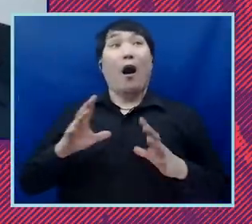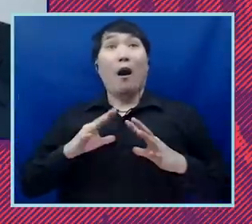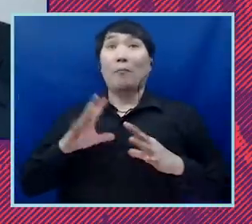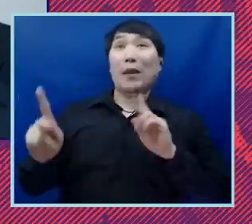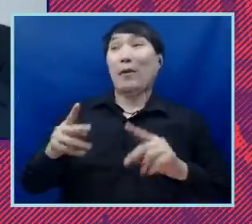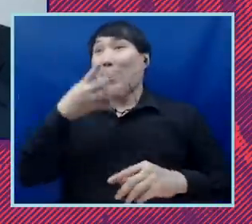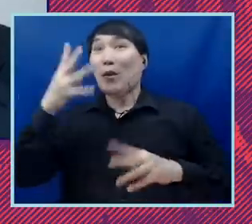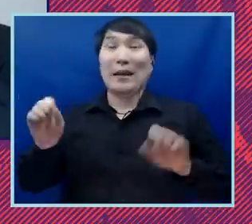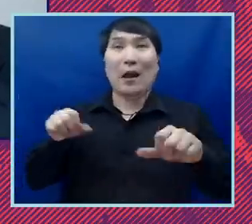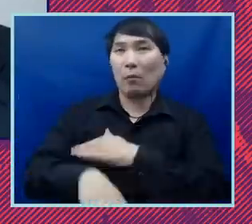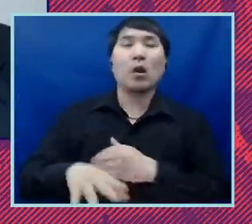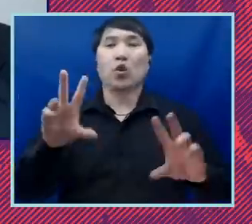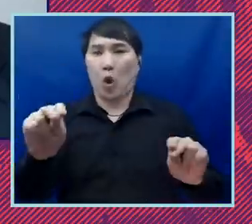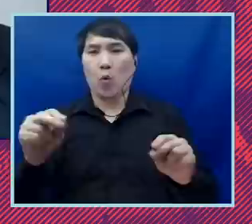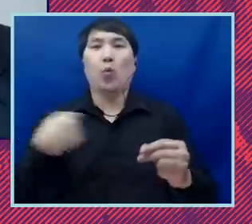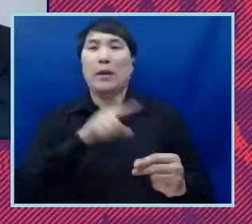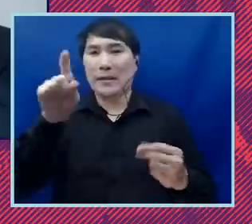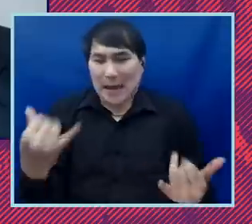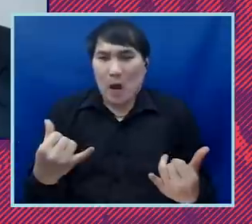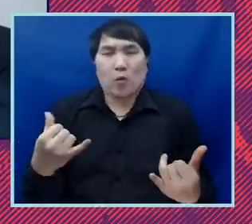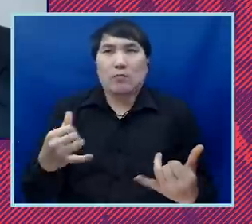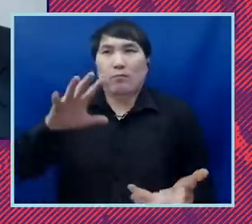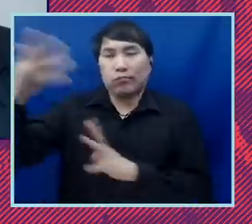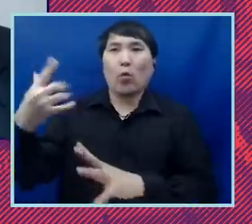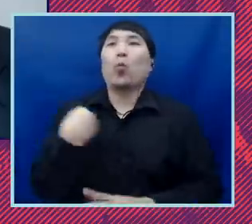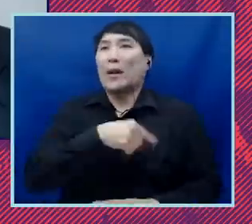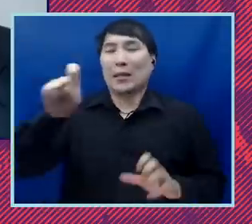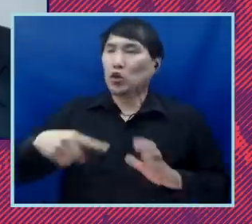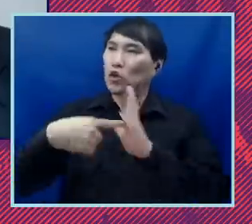we can actually make clear who we are as a people. I think it's -- I think family separation will go